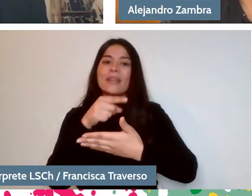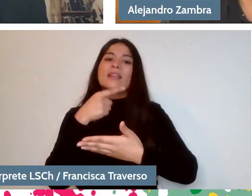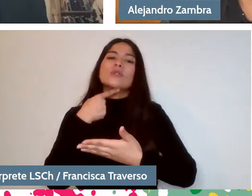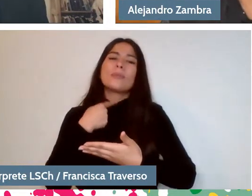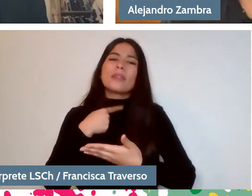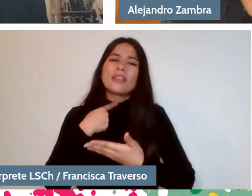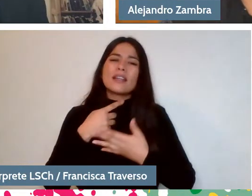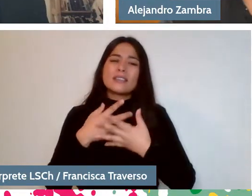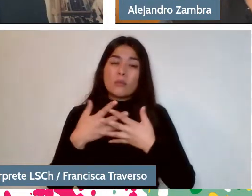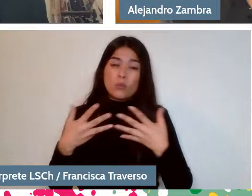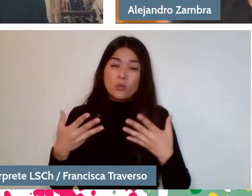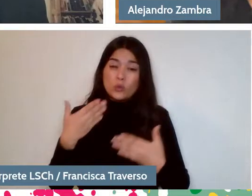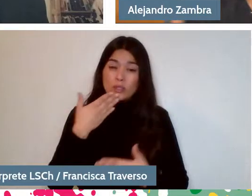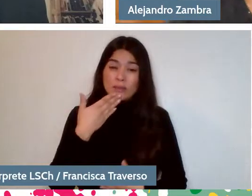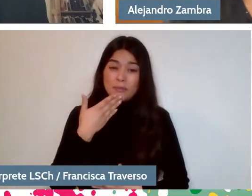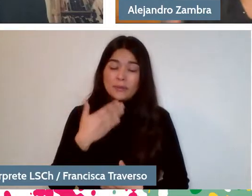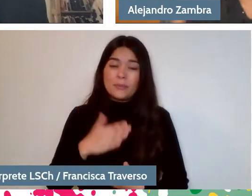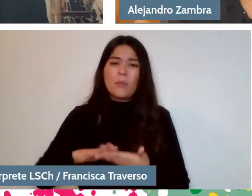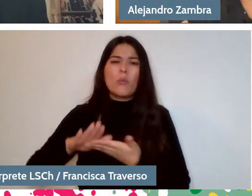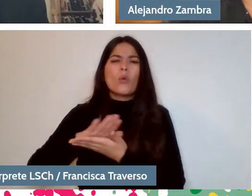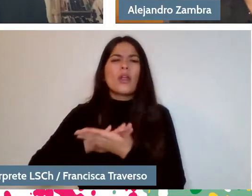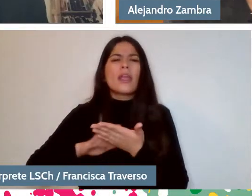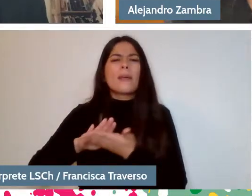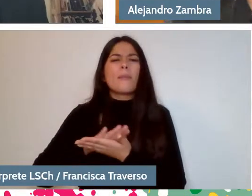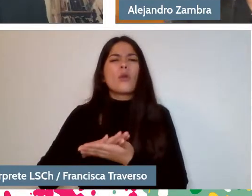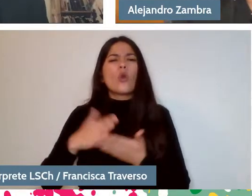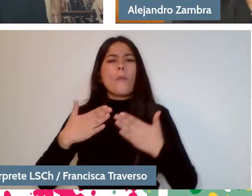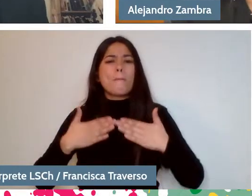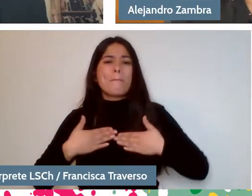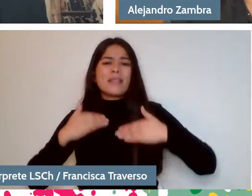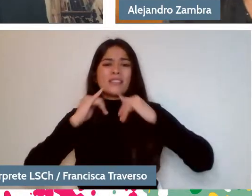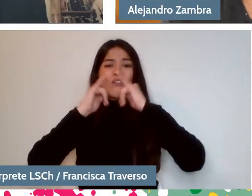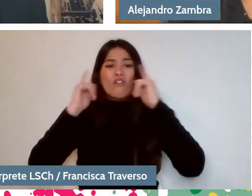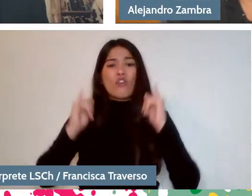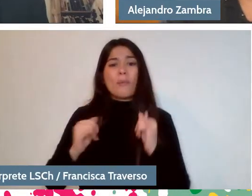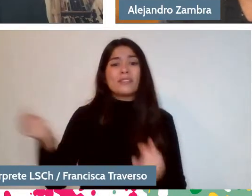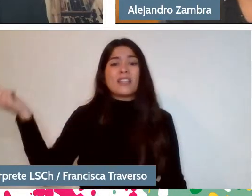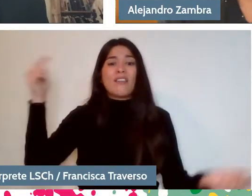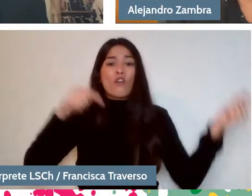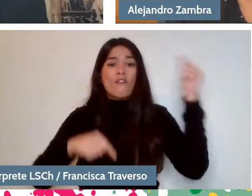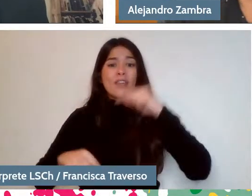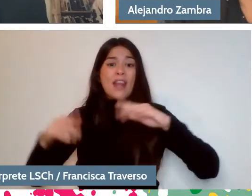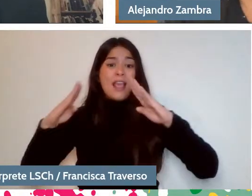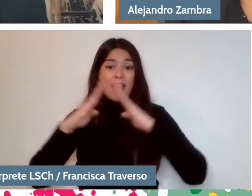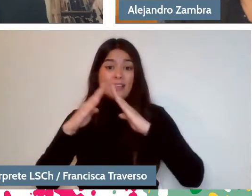And, for example, with "Ways of going home" I feel that it was like that because we all had a novel there